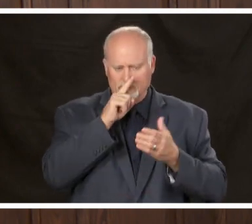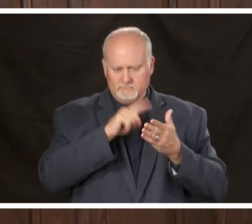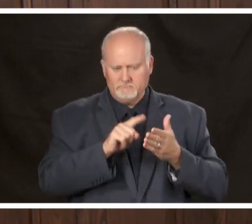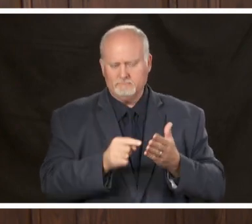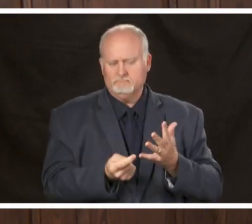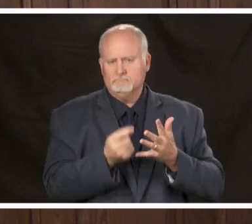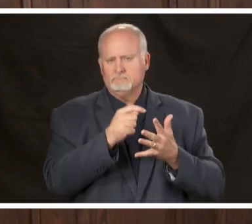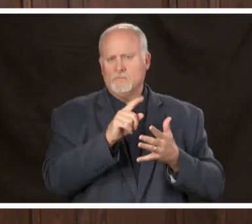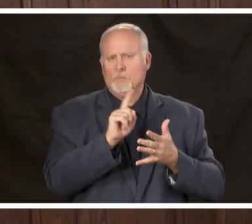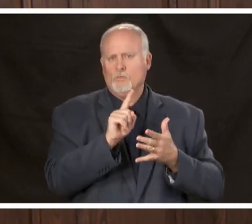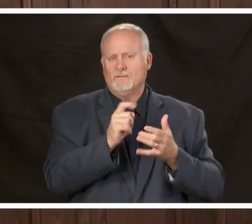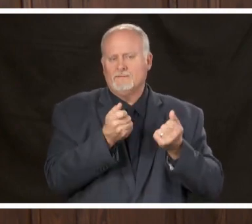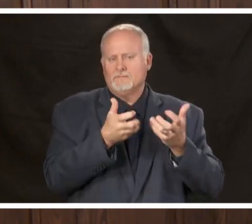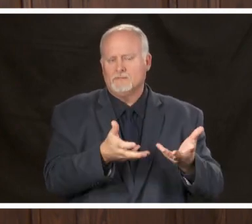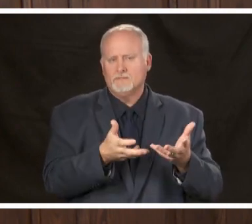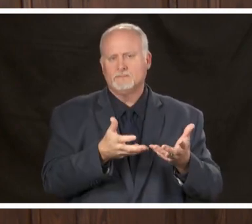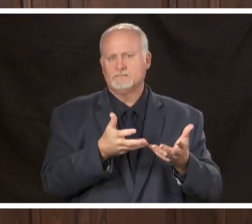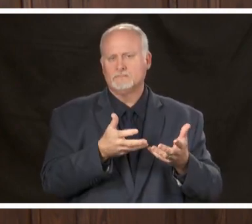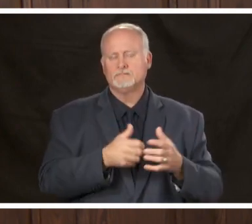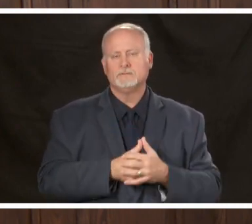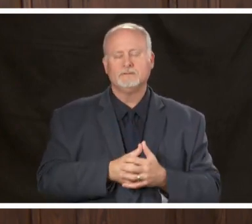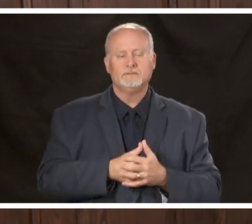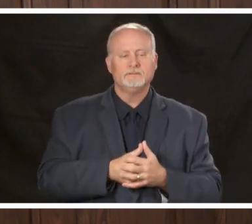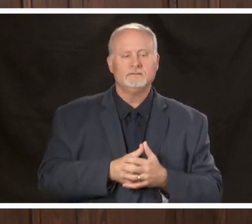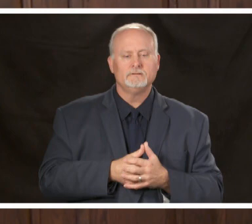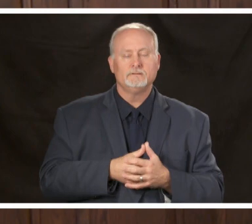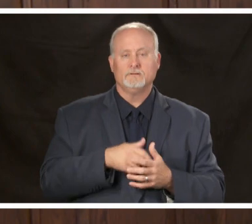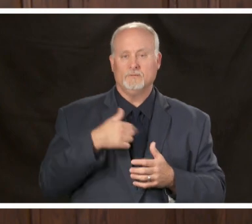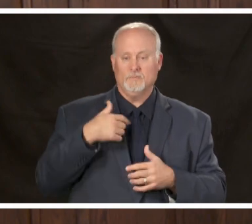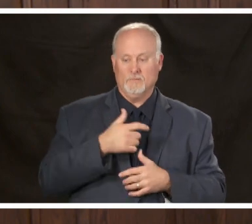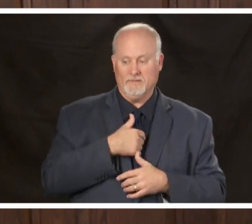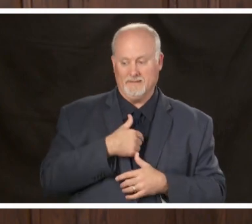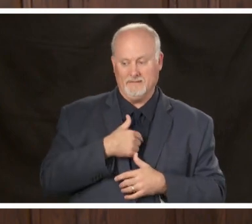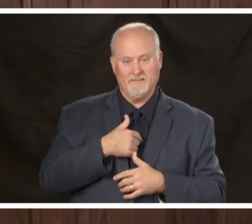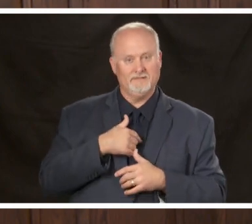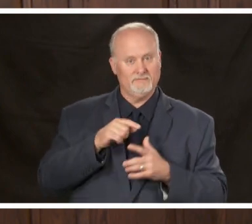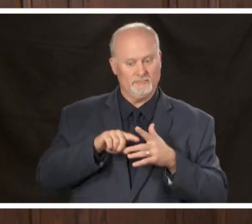taking these measures to make sure that when we do turn things on and expand our